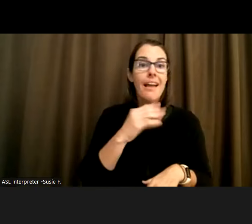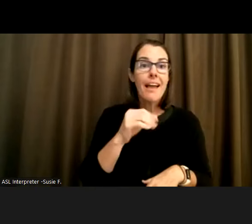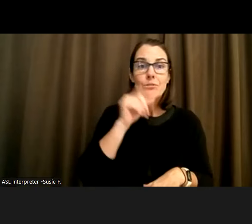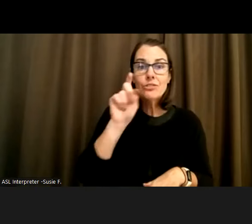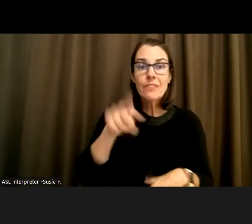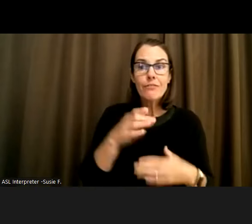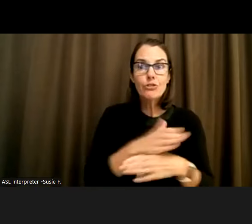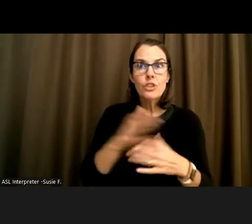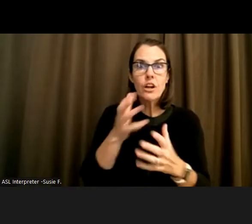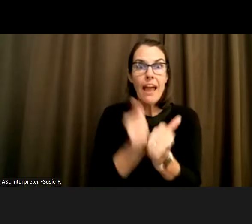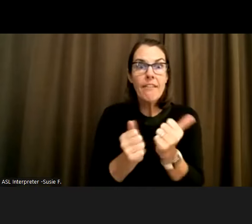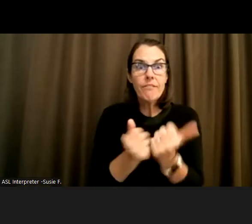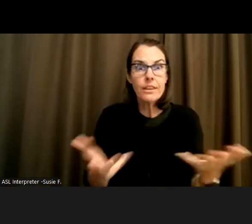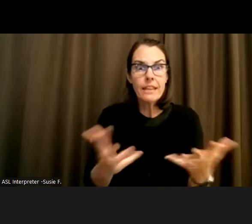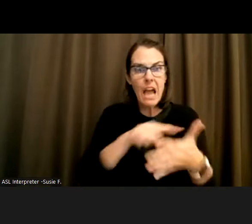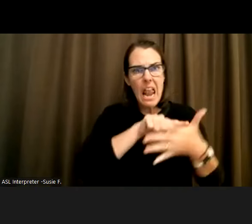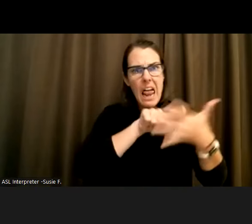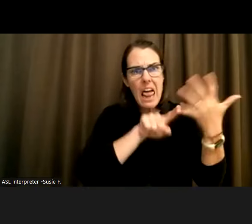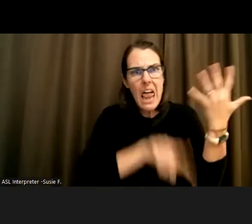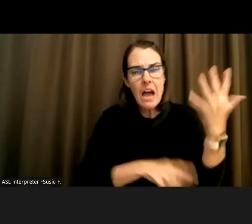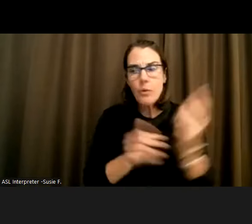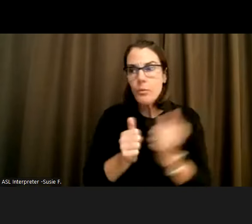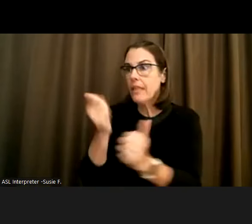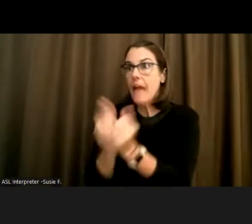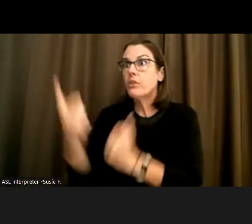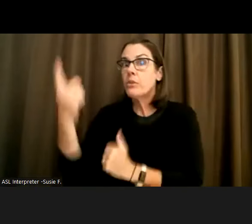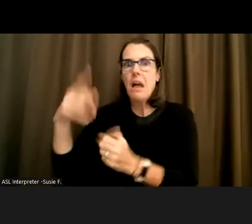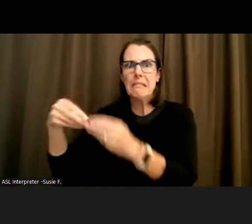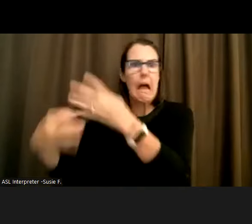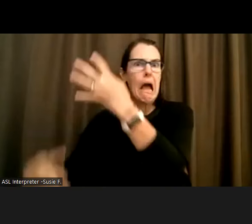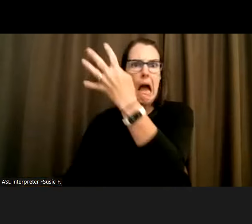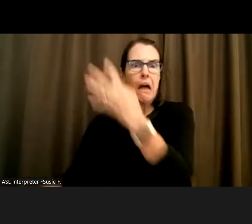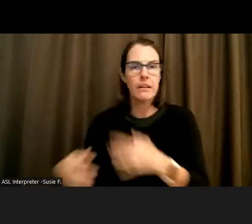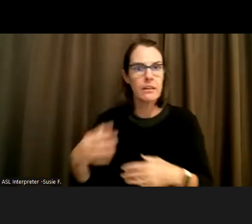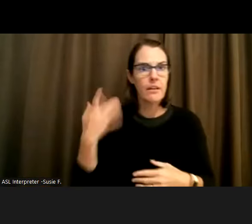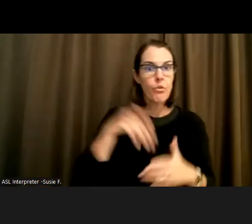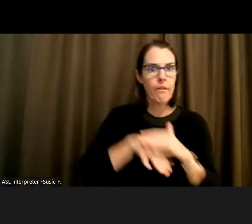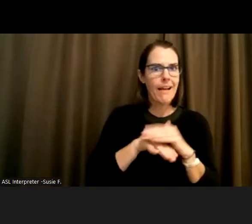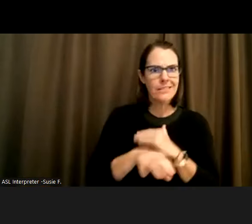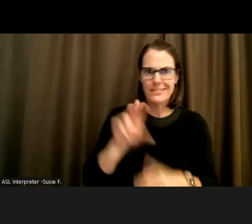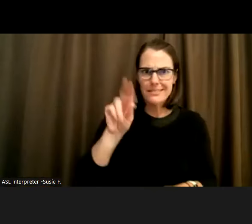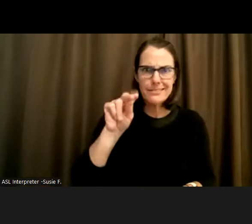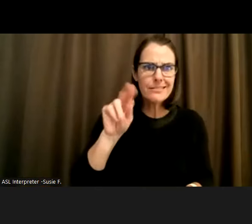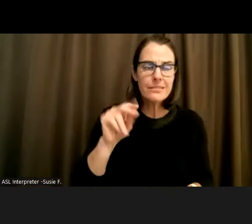with everybody just to get access right, just to have what we need. So I think these are such important conversations to have.